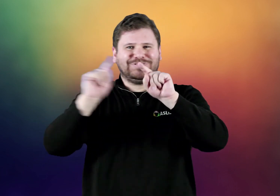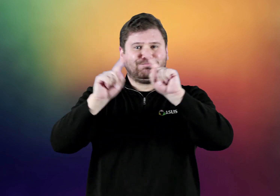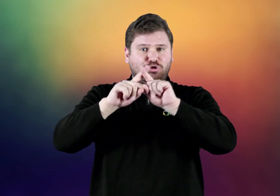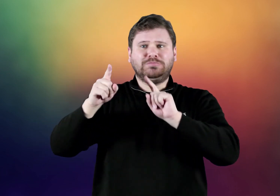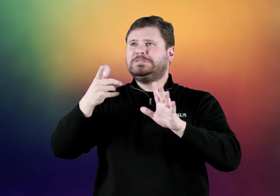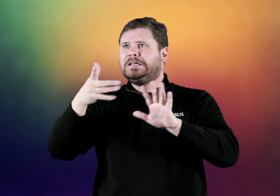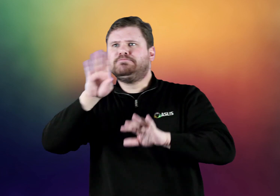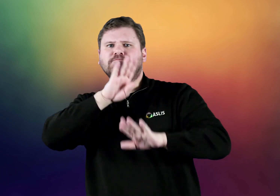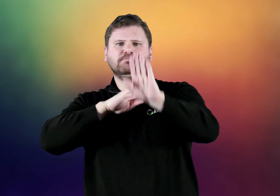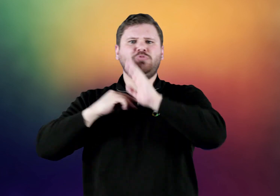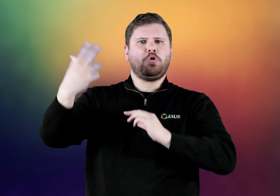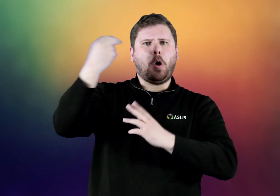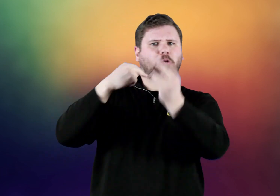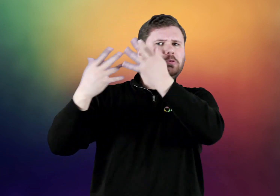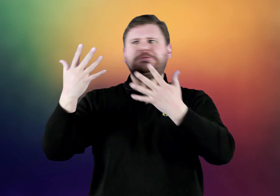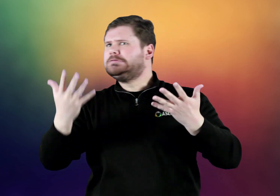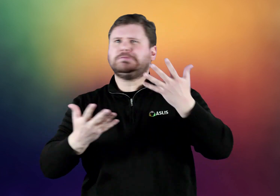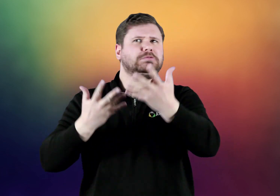And they often face frustrations with the providers' inability to fit their communication needs.